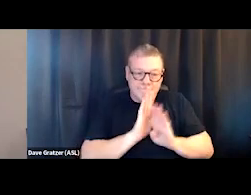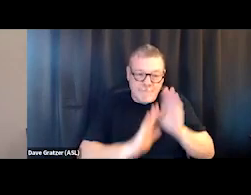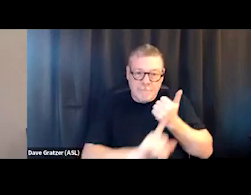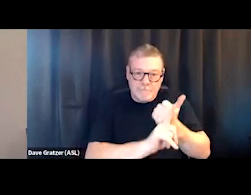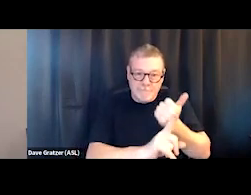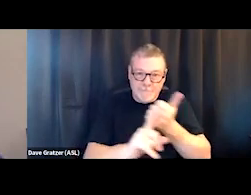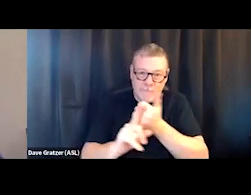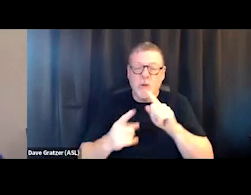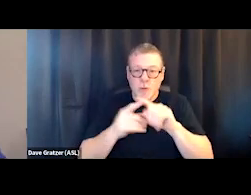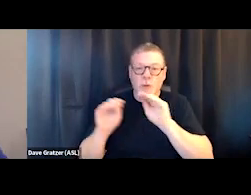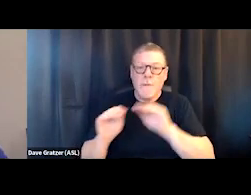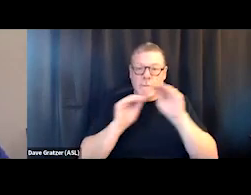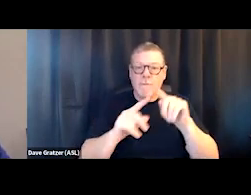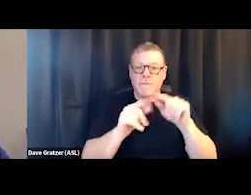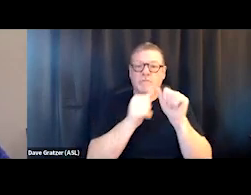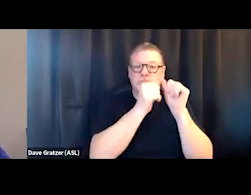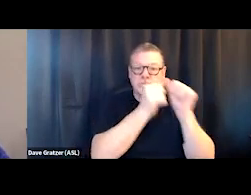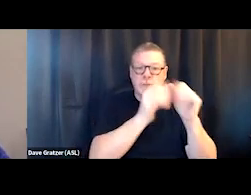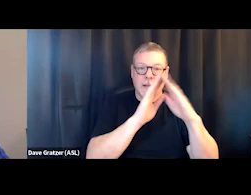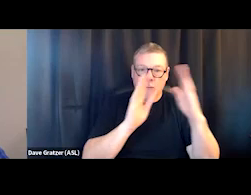to move into permanent housing usually through a voucher.